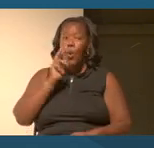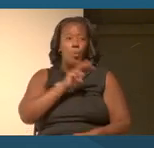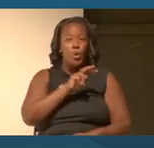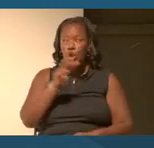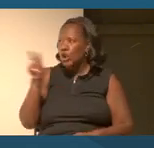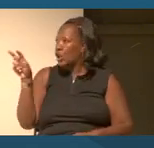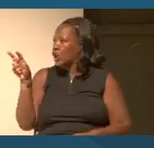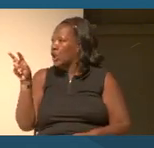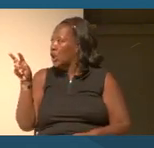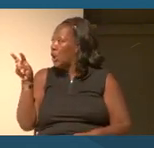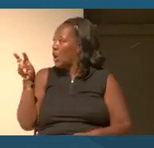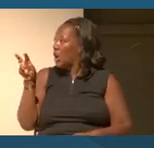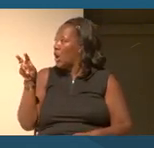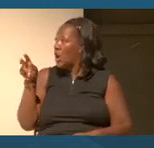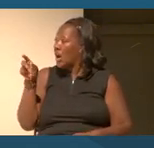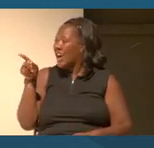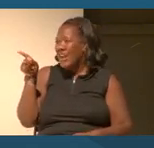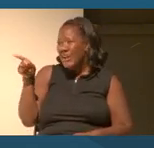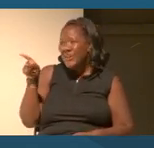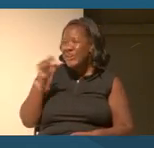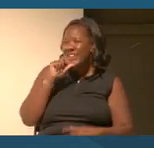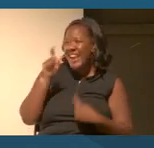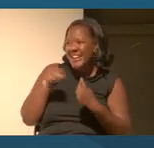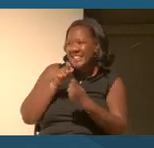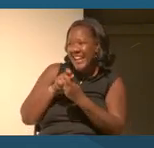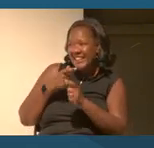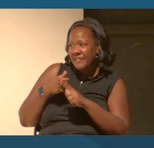They go, you're not exactly from here, but you're from close by.